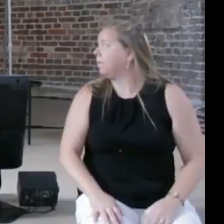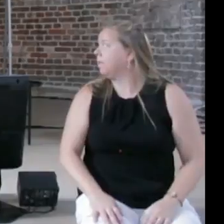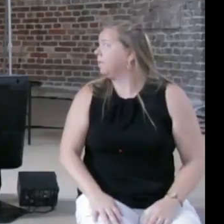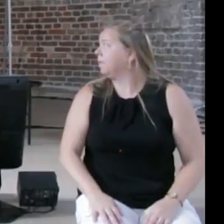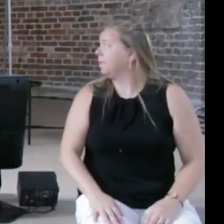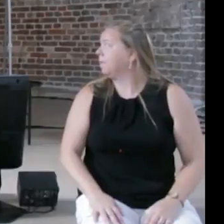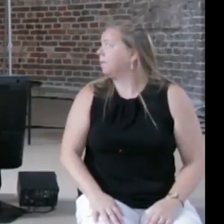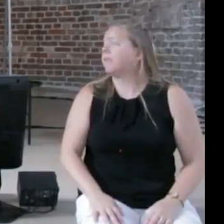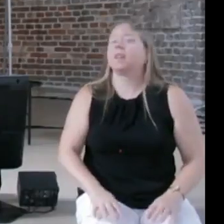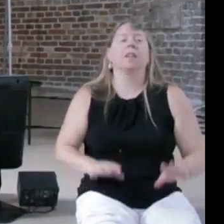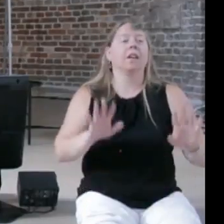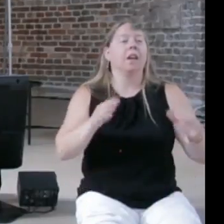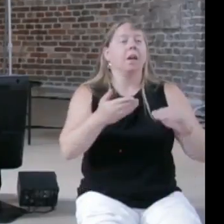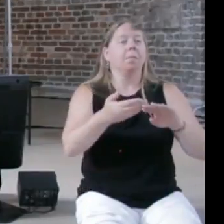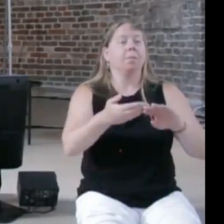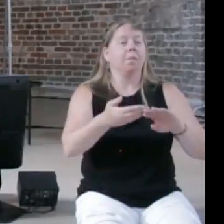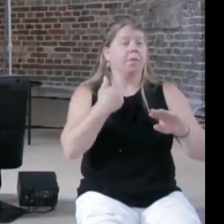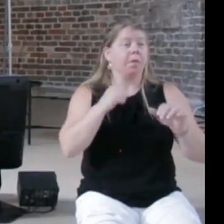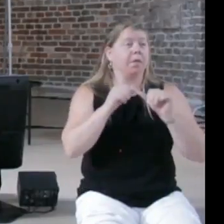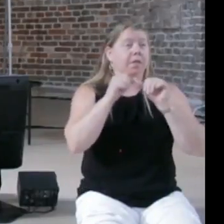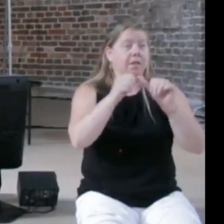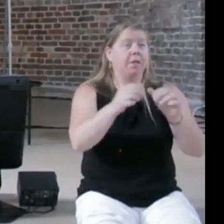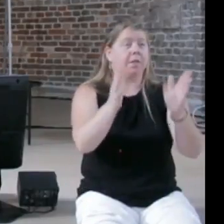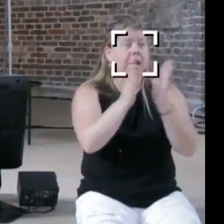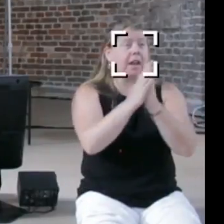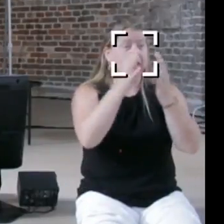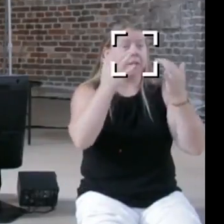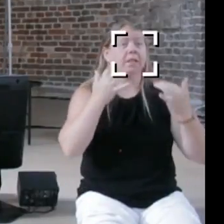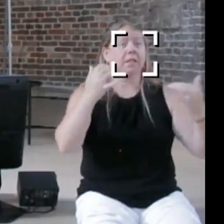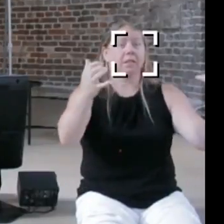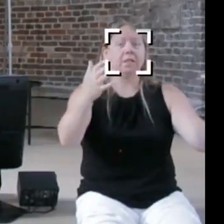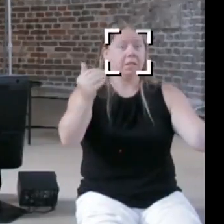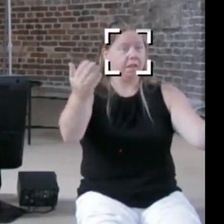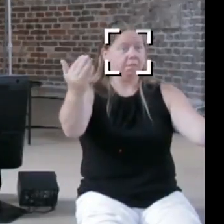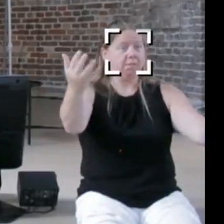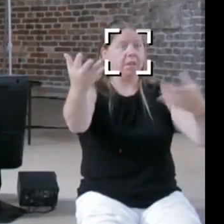Before we continue I do want to invite you all to participate, so if there are questions,